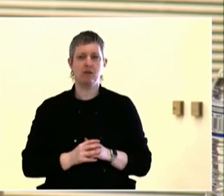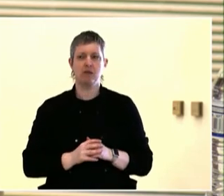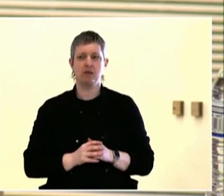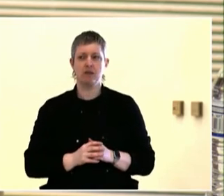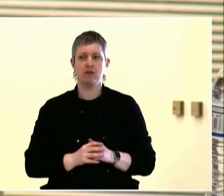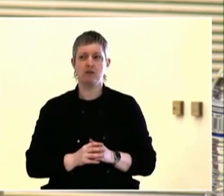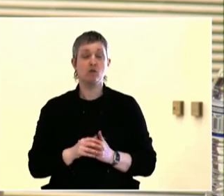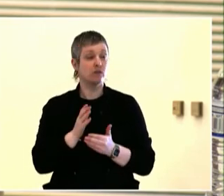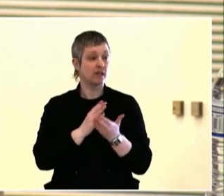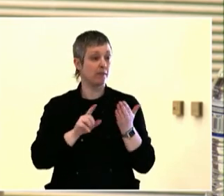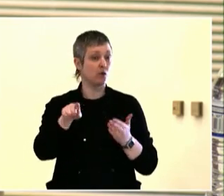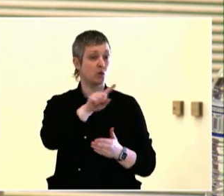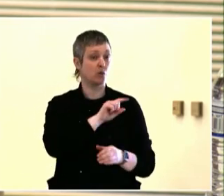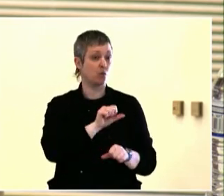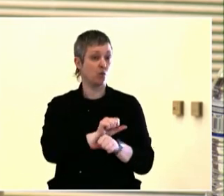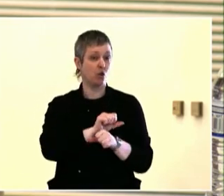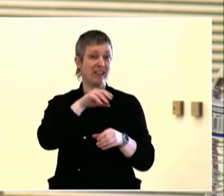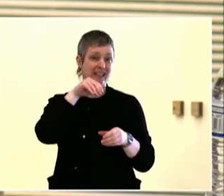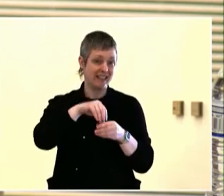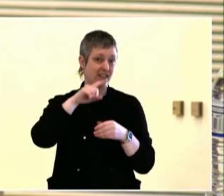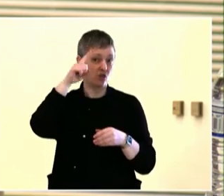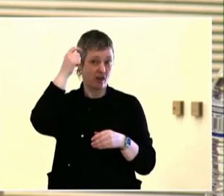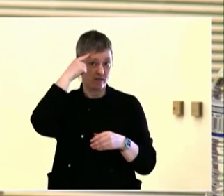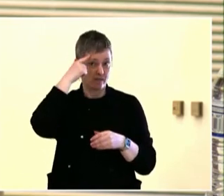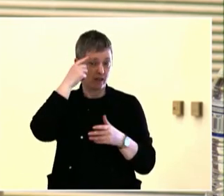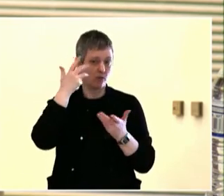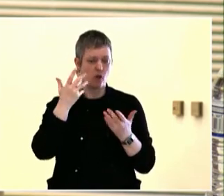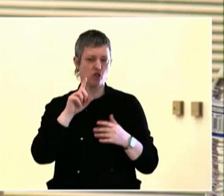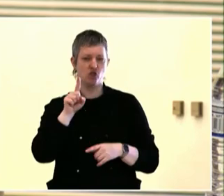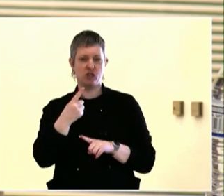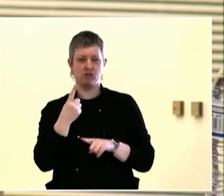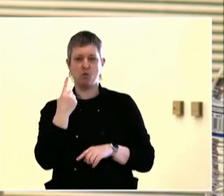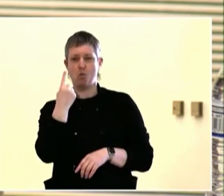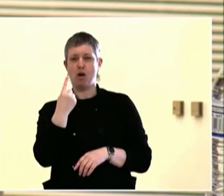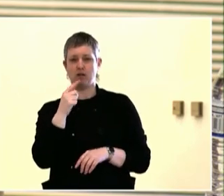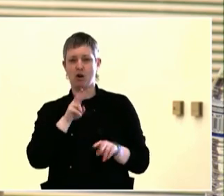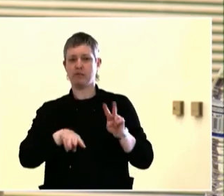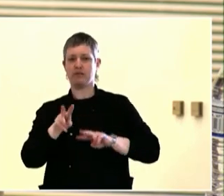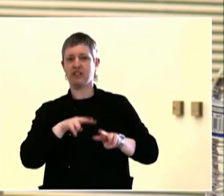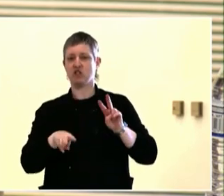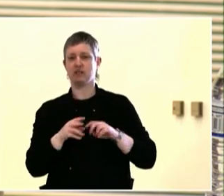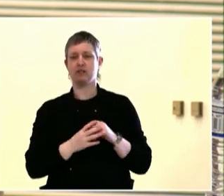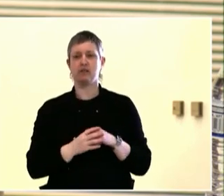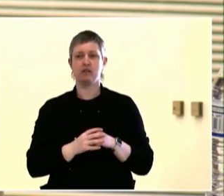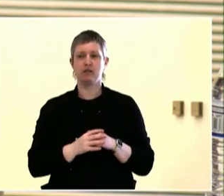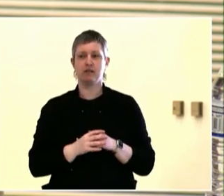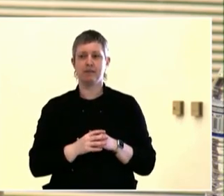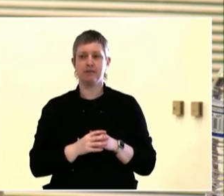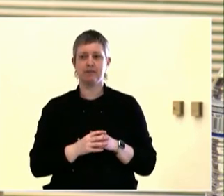I'll be right back. Can you guys hear me? I'm Julia Carboni, I'm a